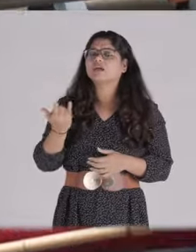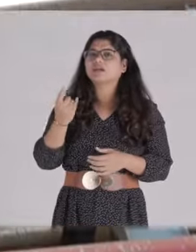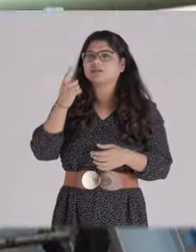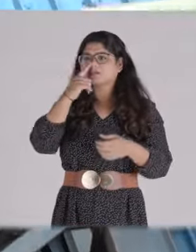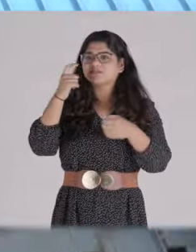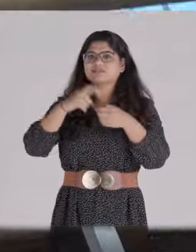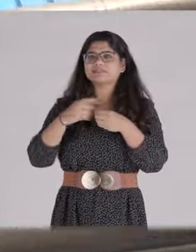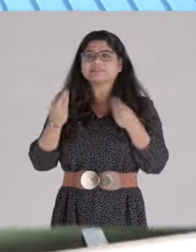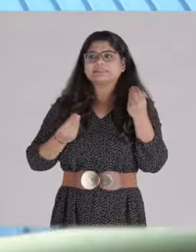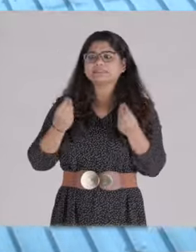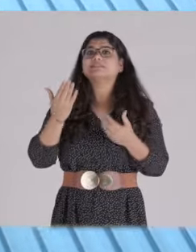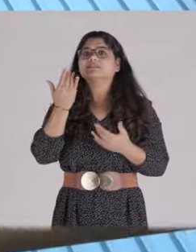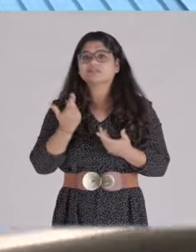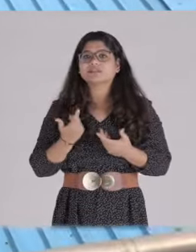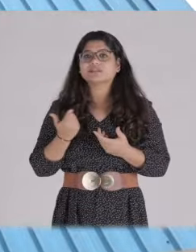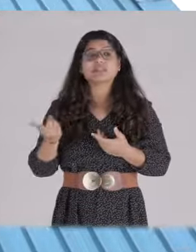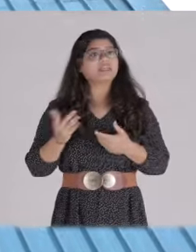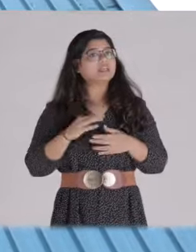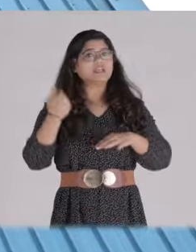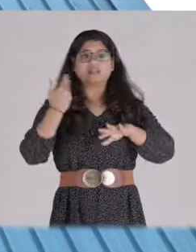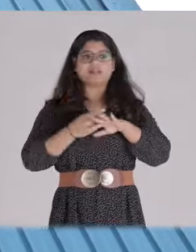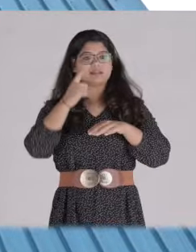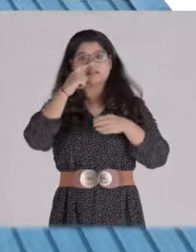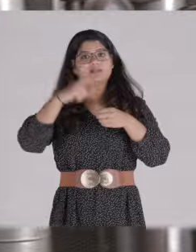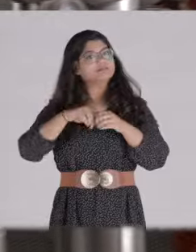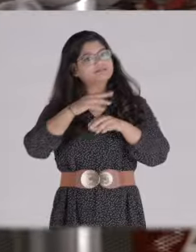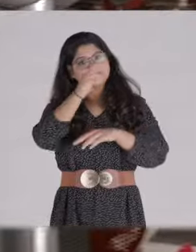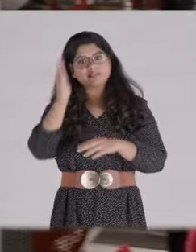They said, 'we have never had [women] work in the plant